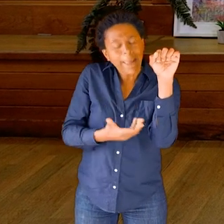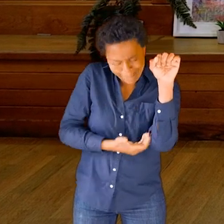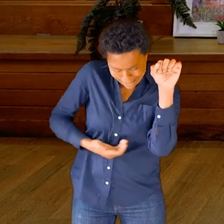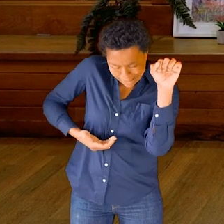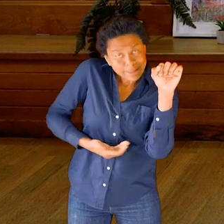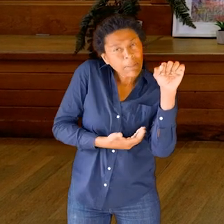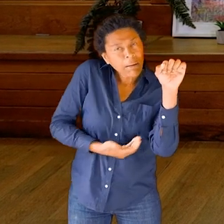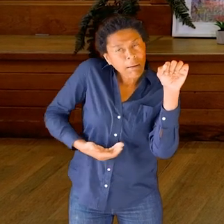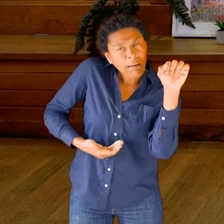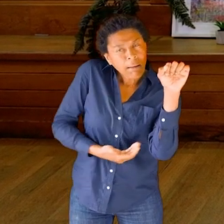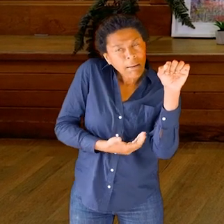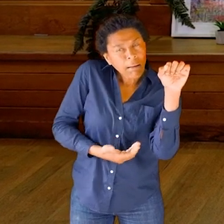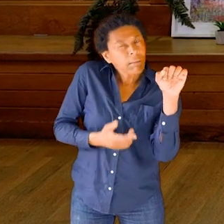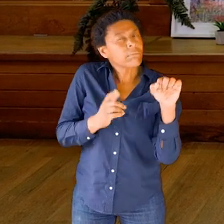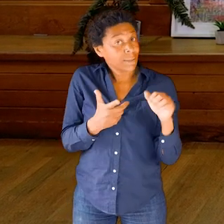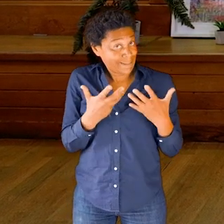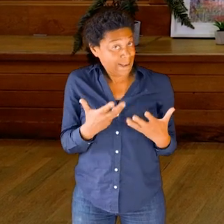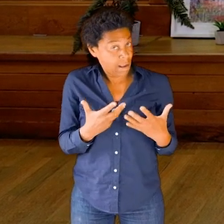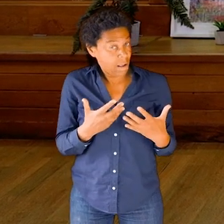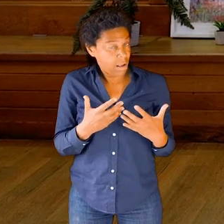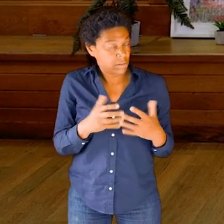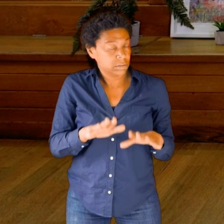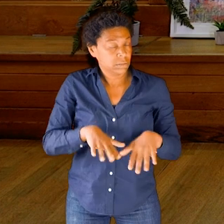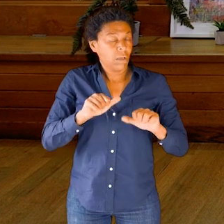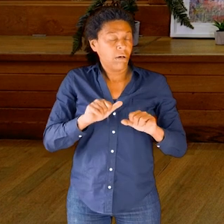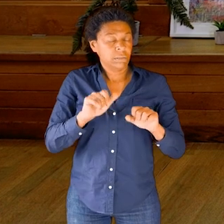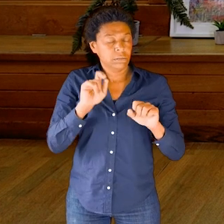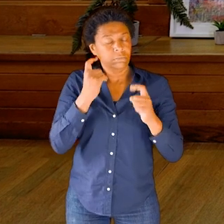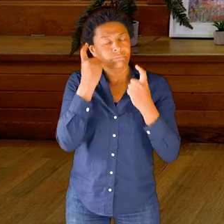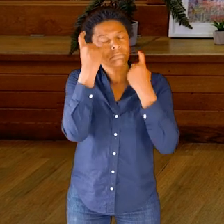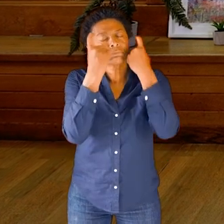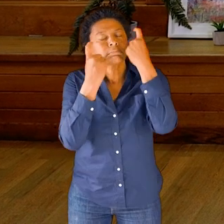But perhaps we can start to explore— perhaps through our imagination,